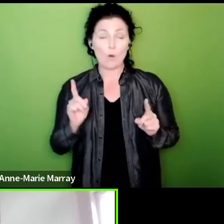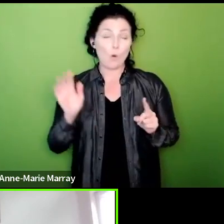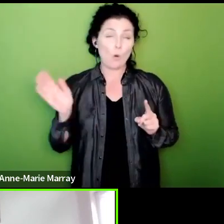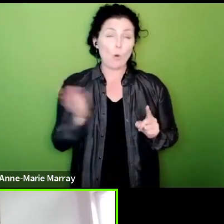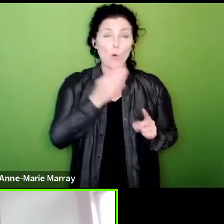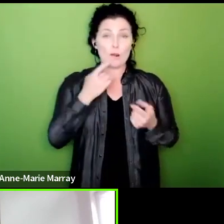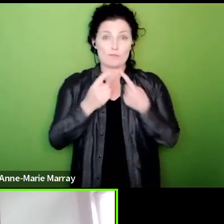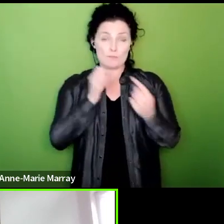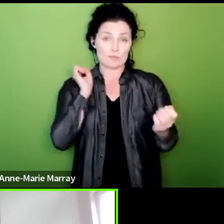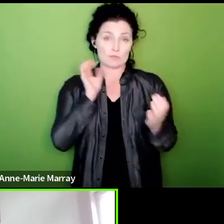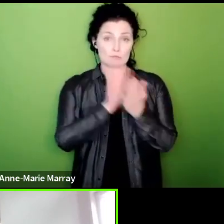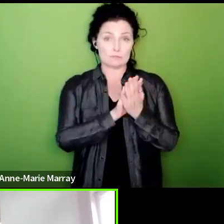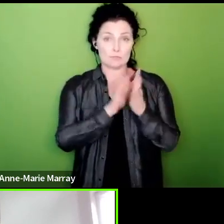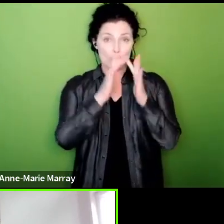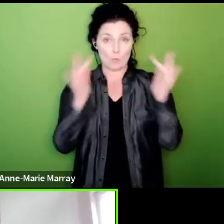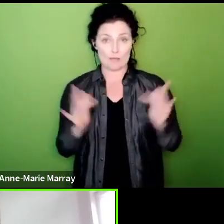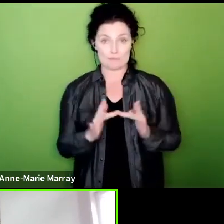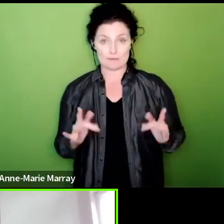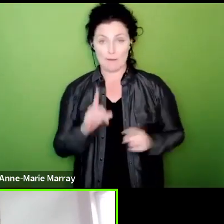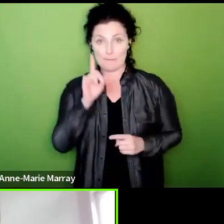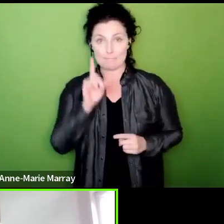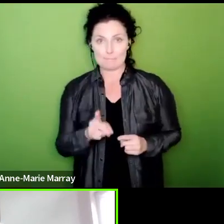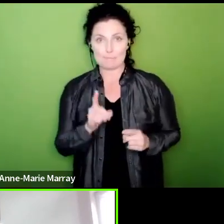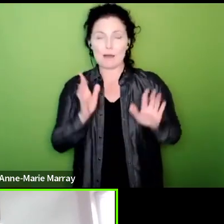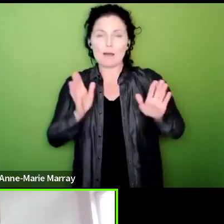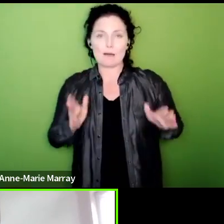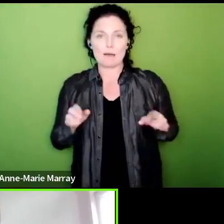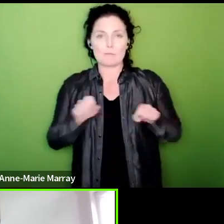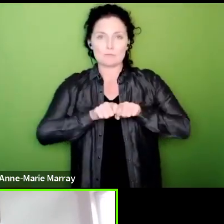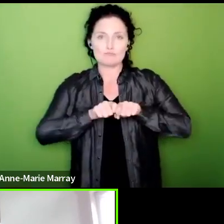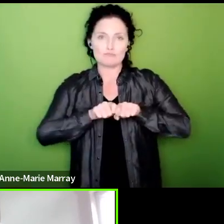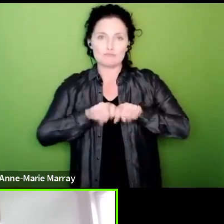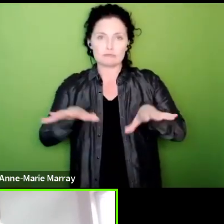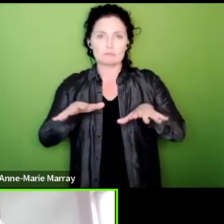we have to make it simultaneous to the notes to employer so it will be up there shortly and